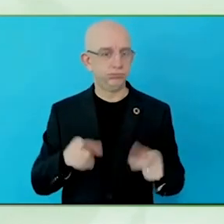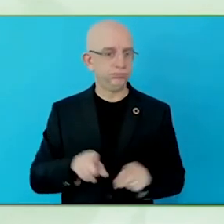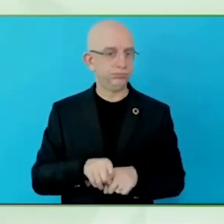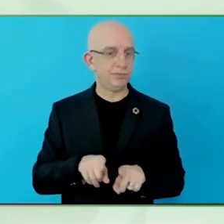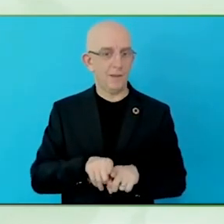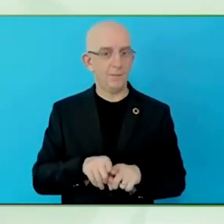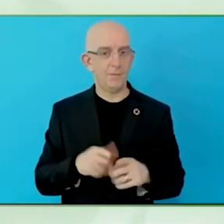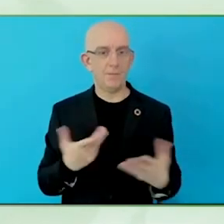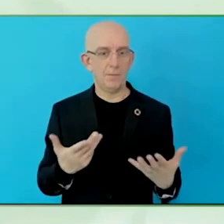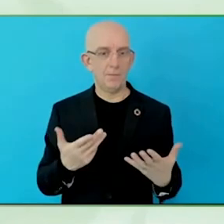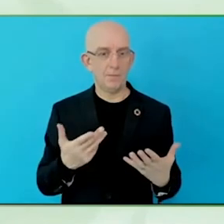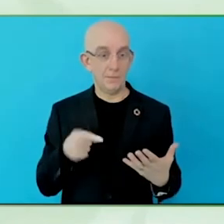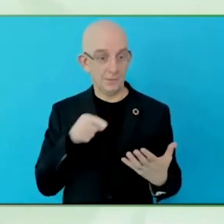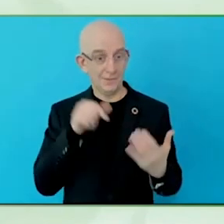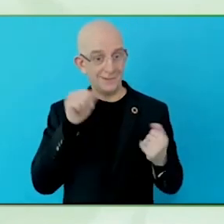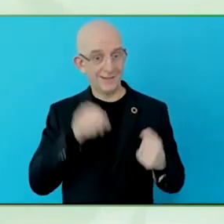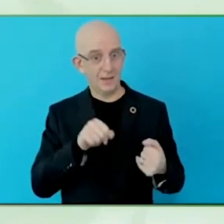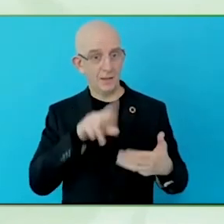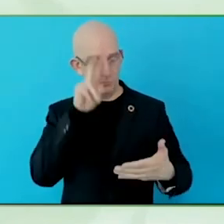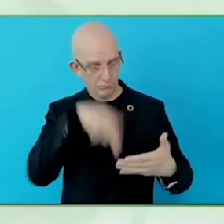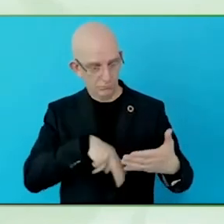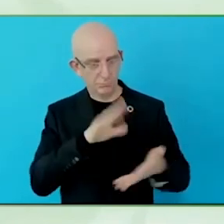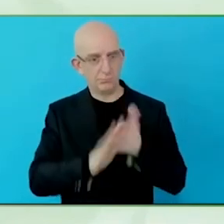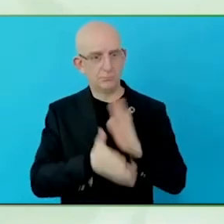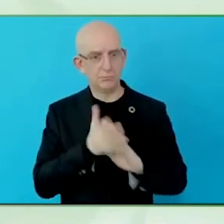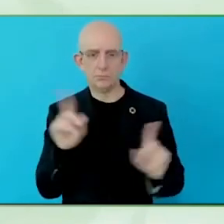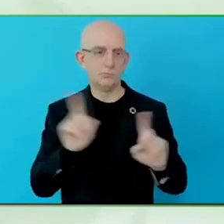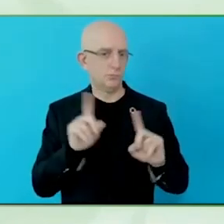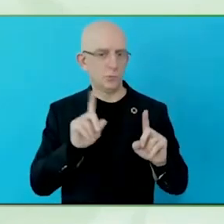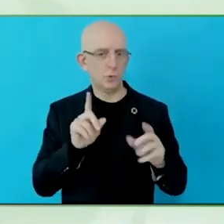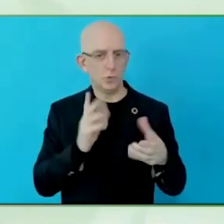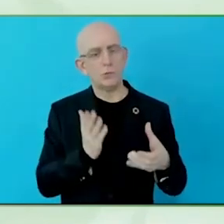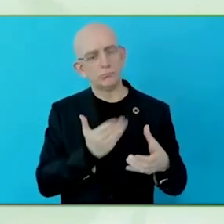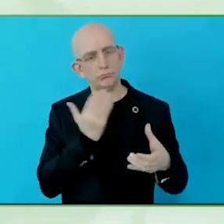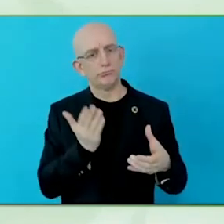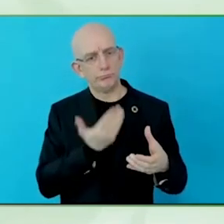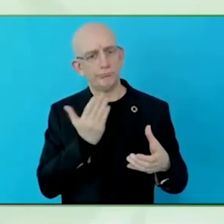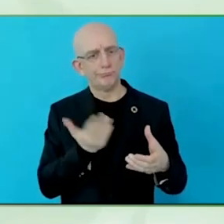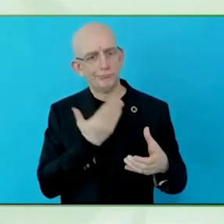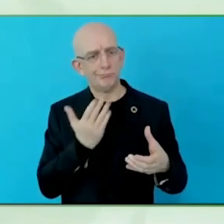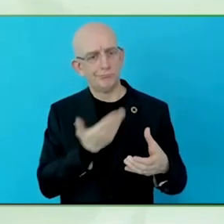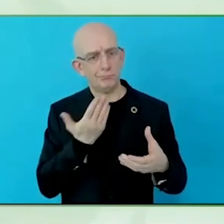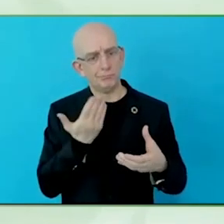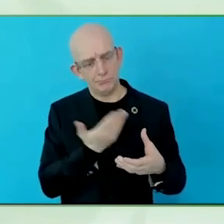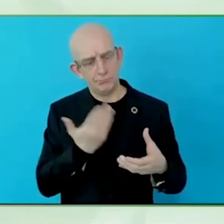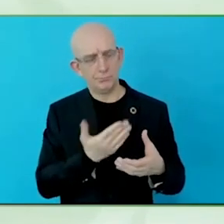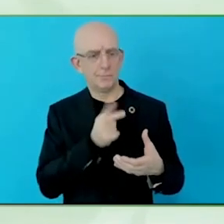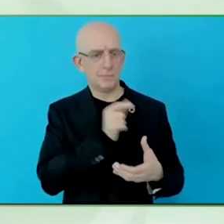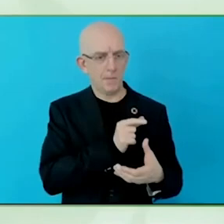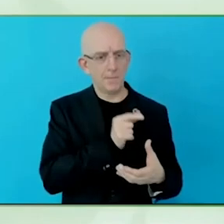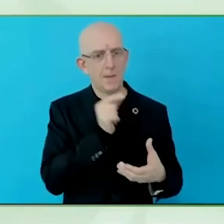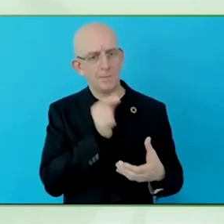appreciate, chew, leave it on your desk for a while, then retake it